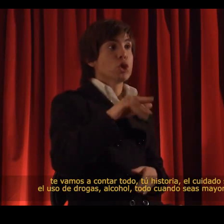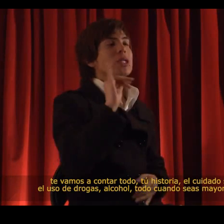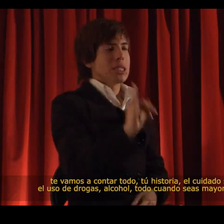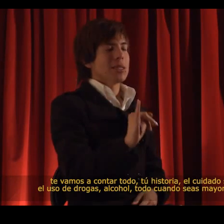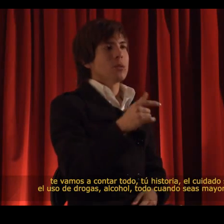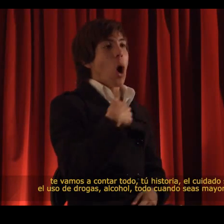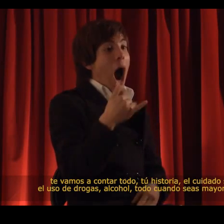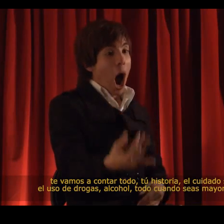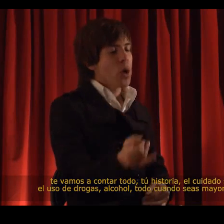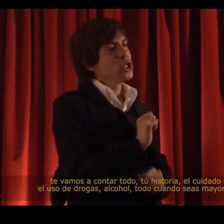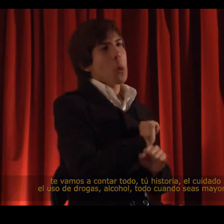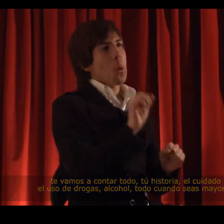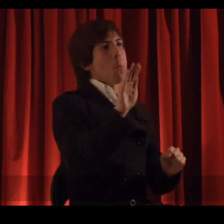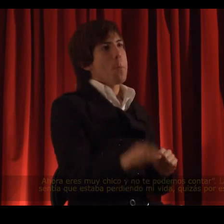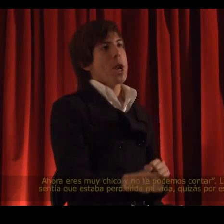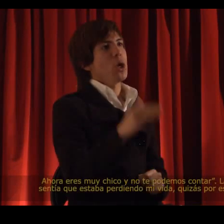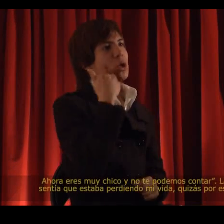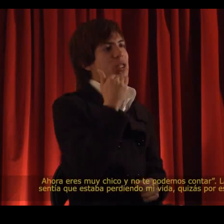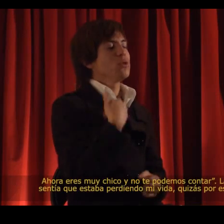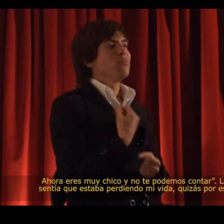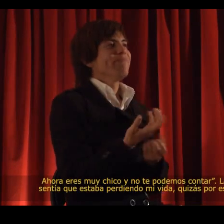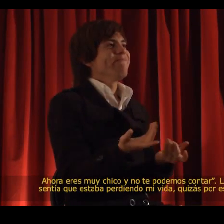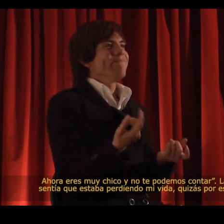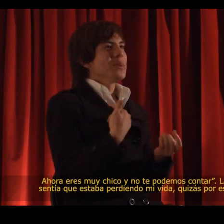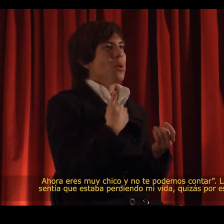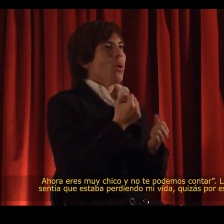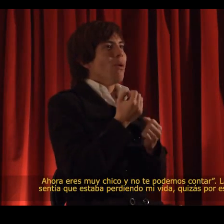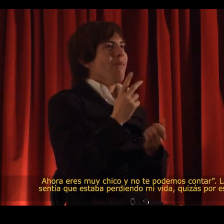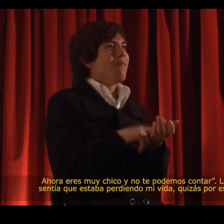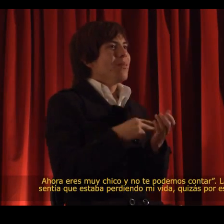They said, “Now, you’re too young and we can’t tell you yet.”